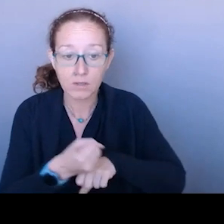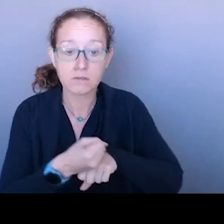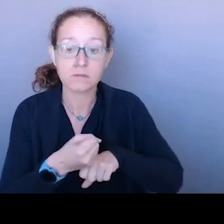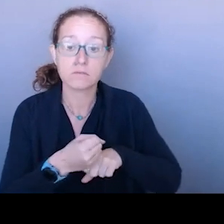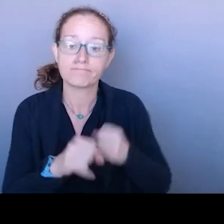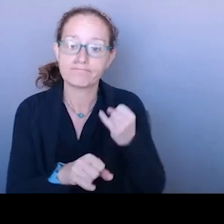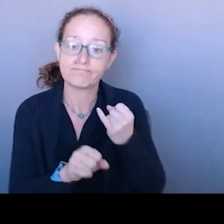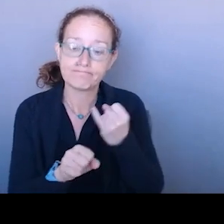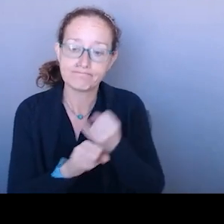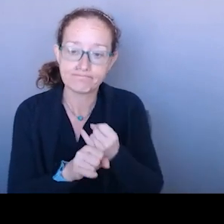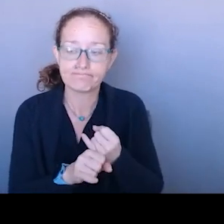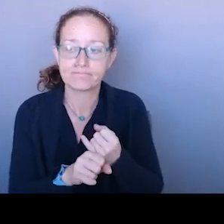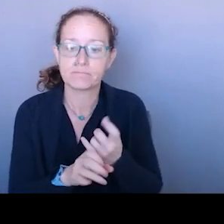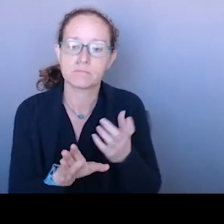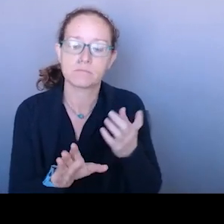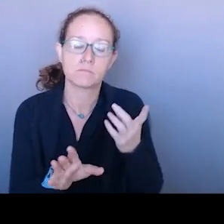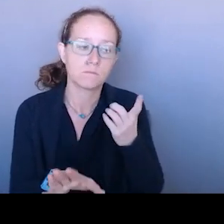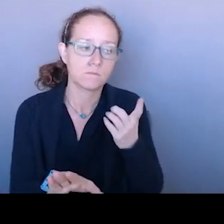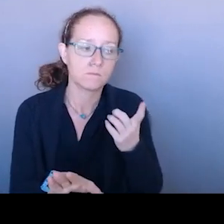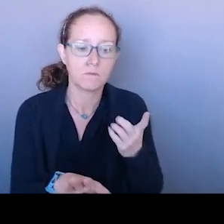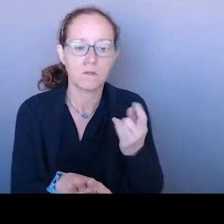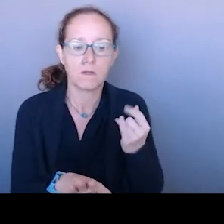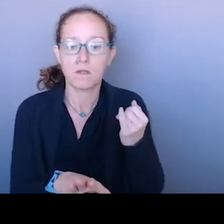WITH INDIVIDUALS WHO NEED LONGER TERM SUPPORT.